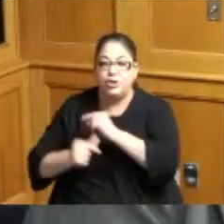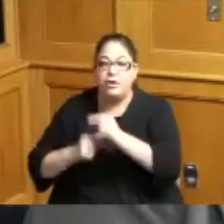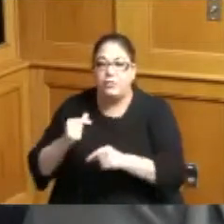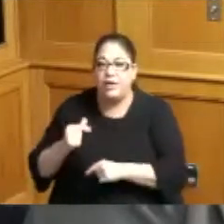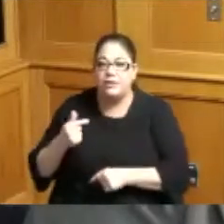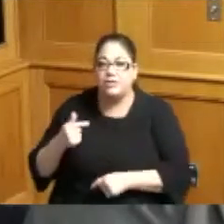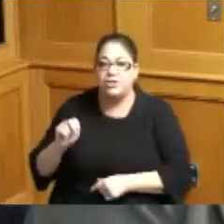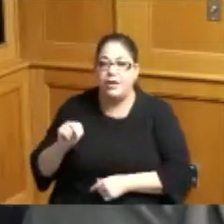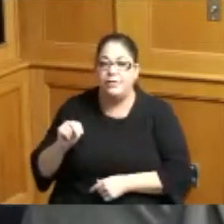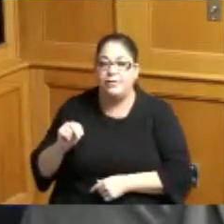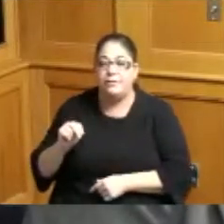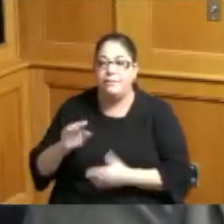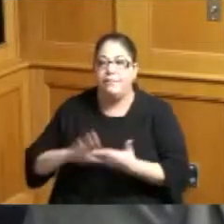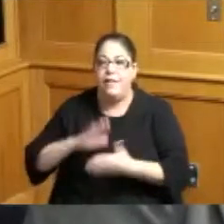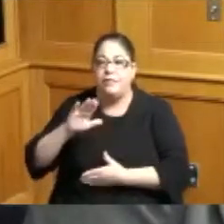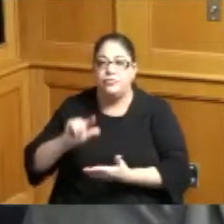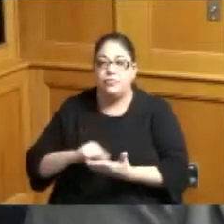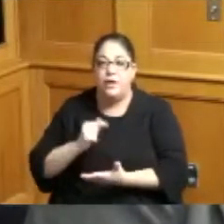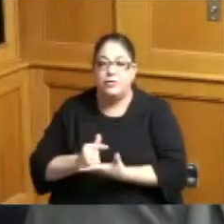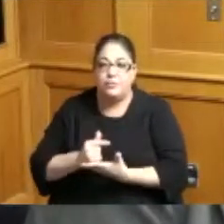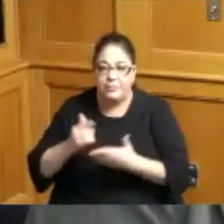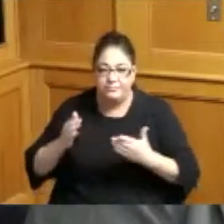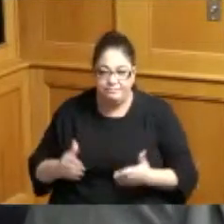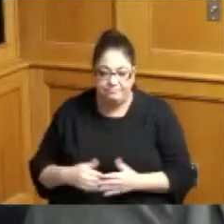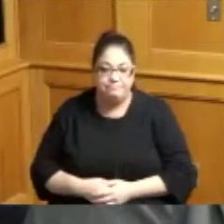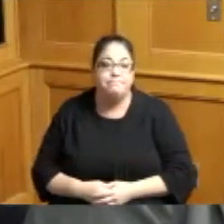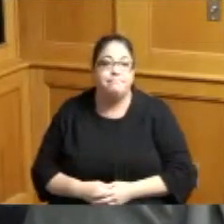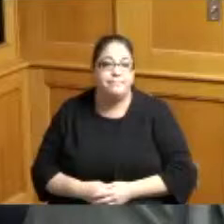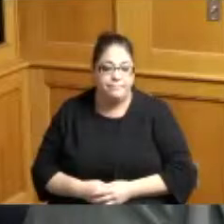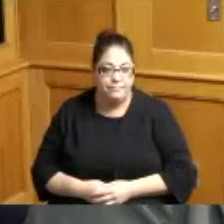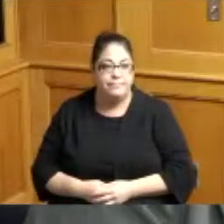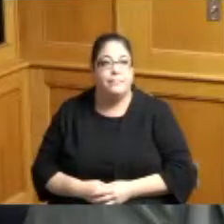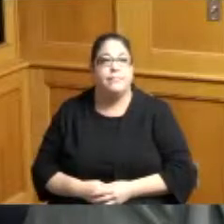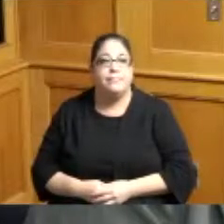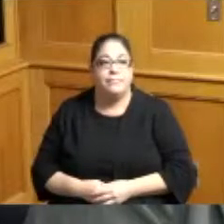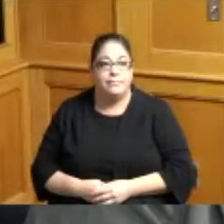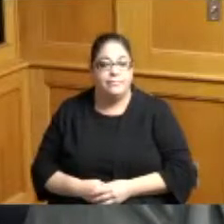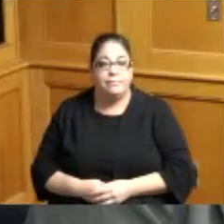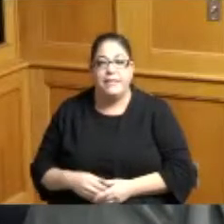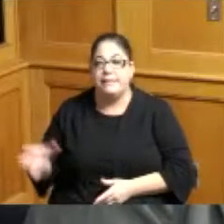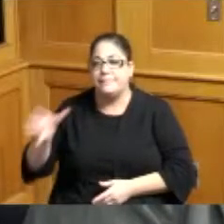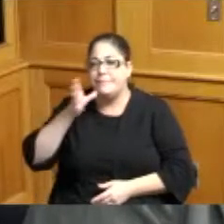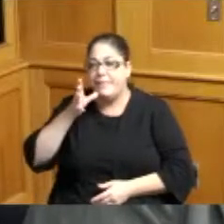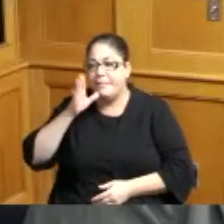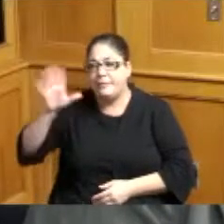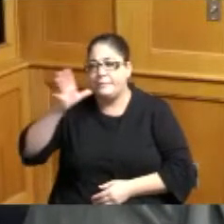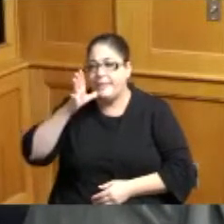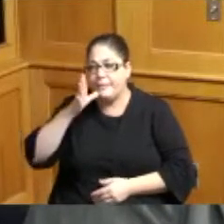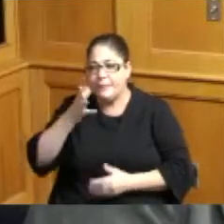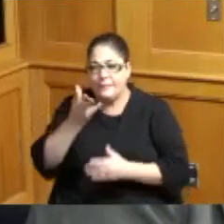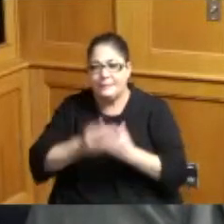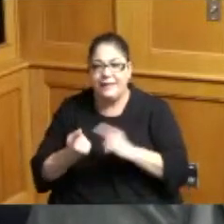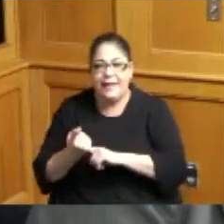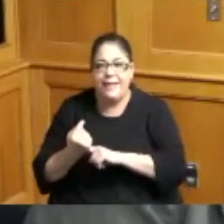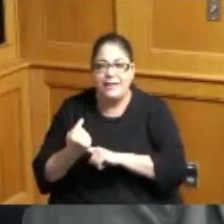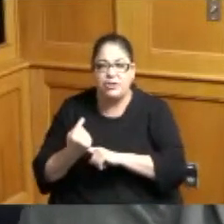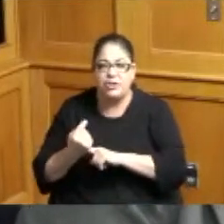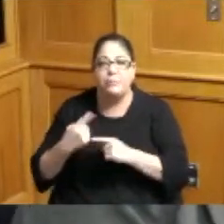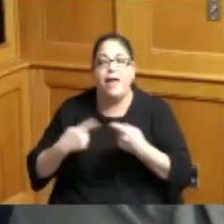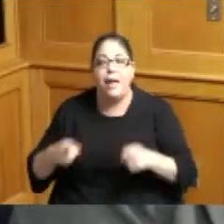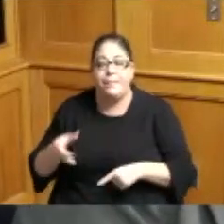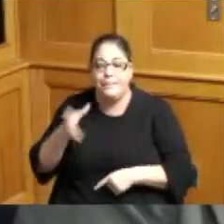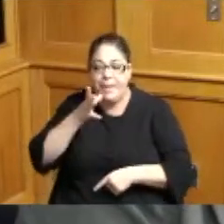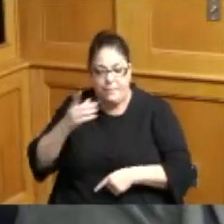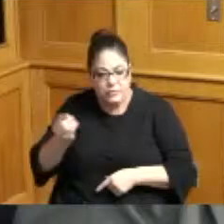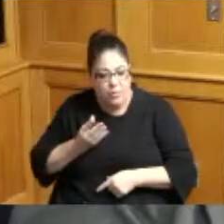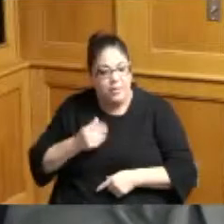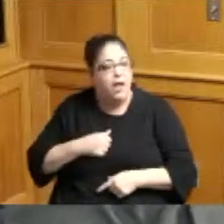college graduate and so his mother passed last year but one thing she told me said I'm so glad